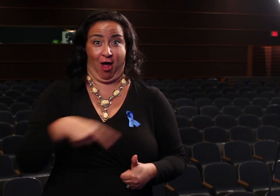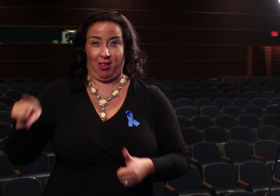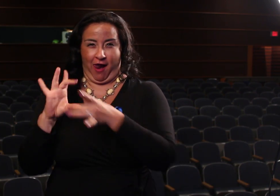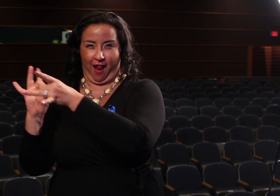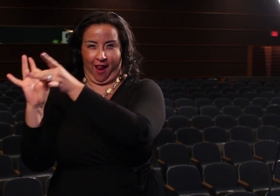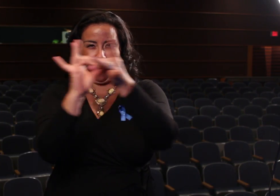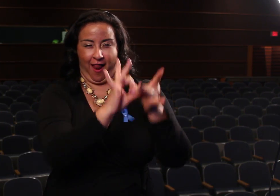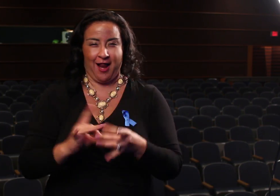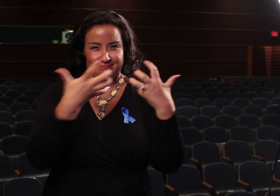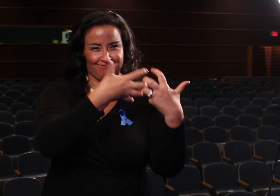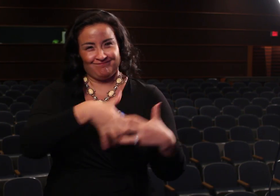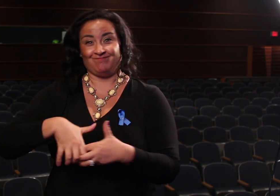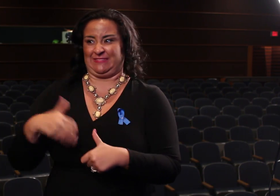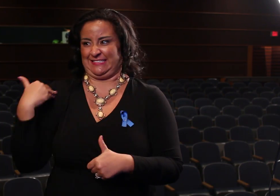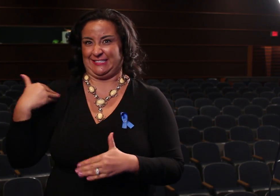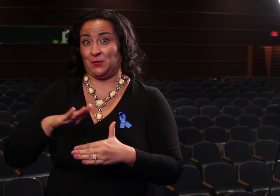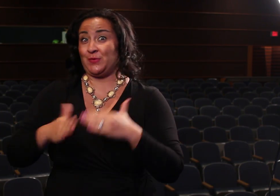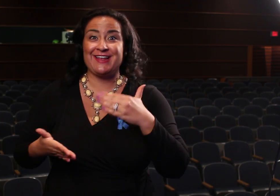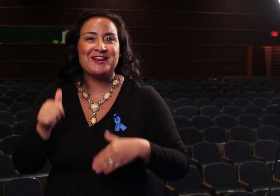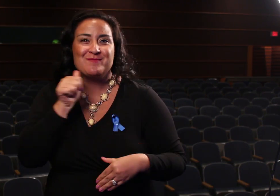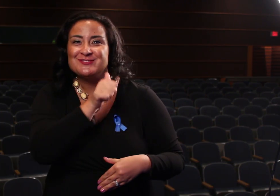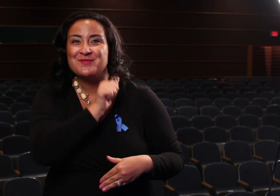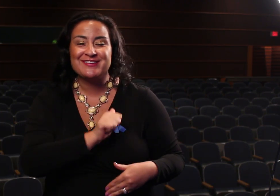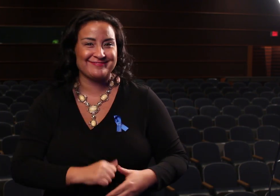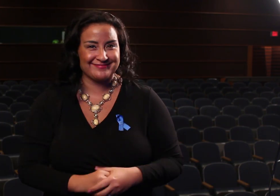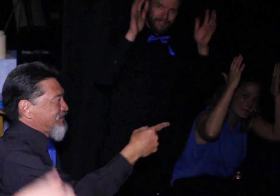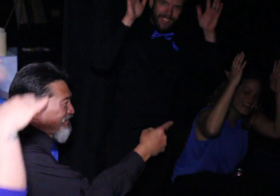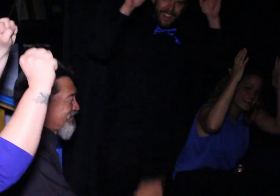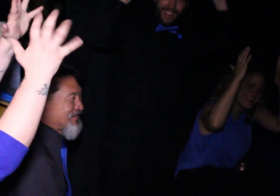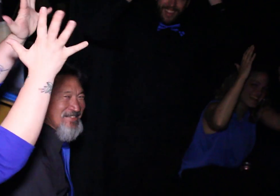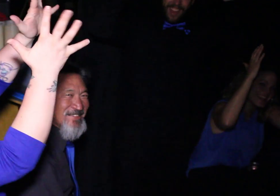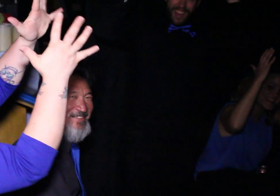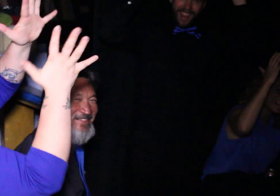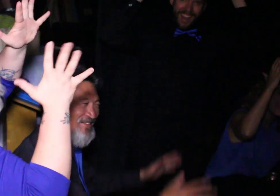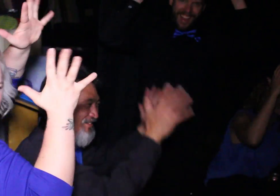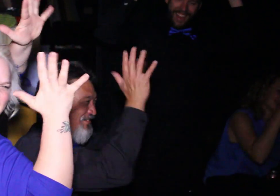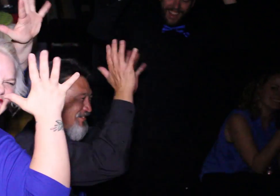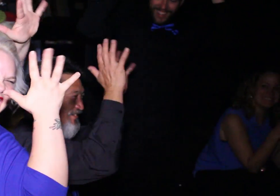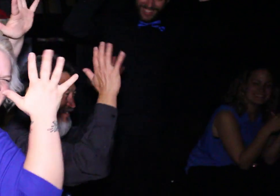together in Arizona this past weekend.